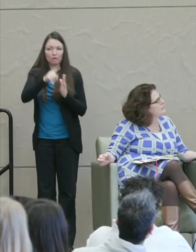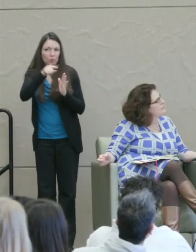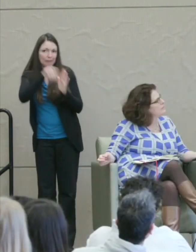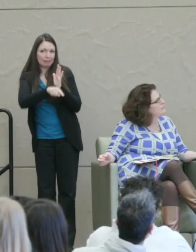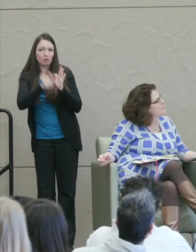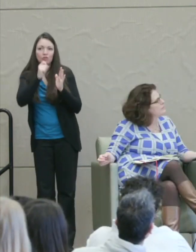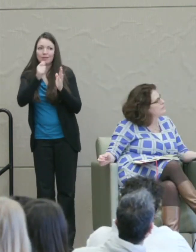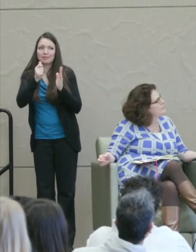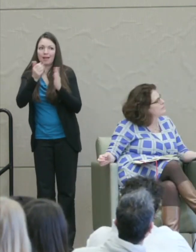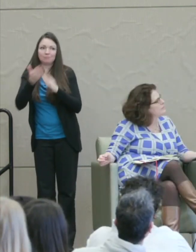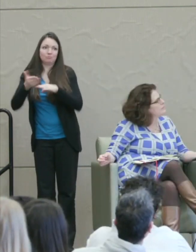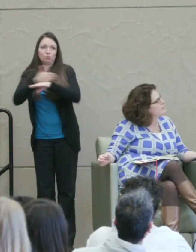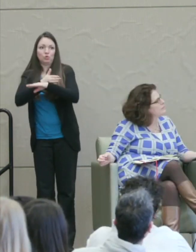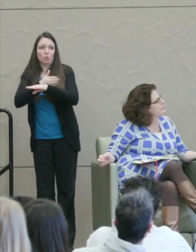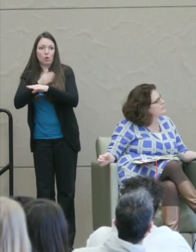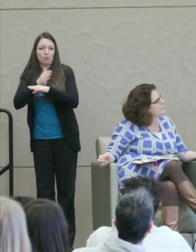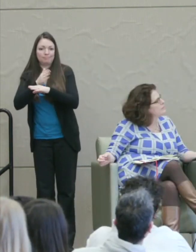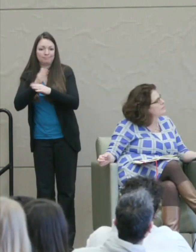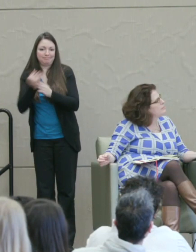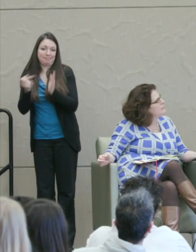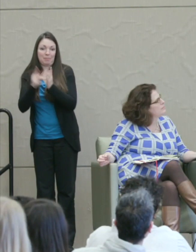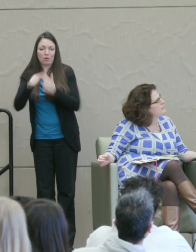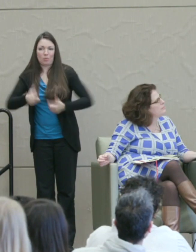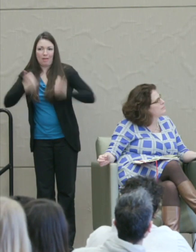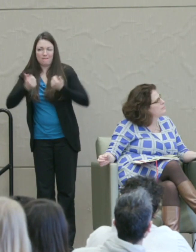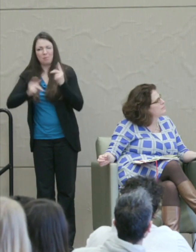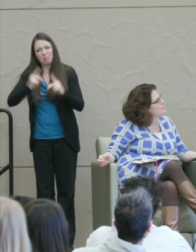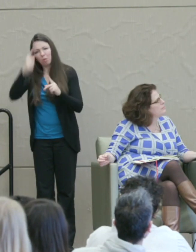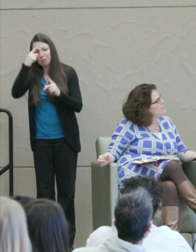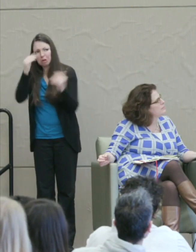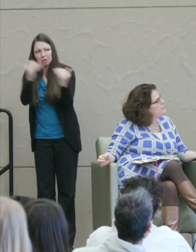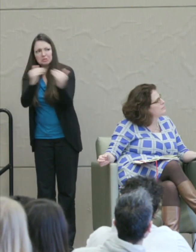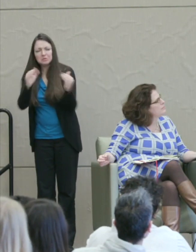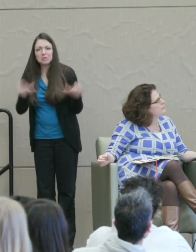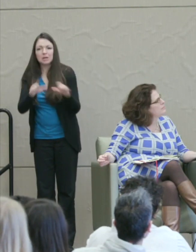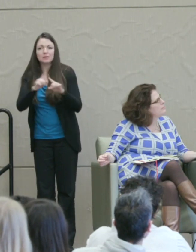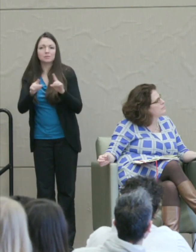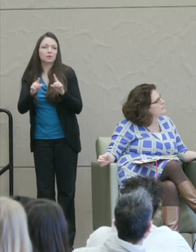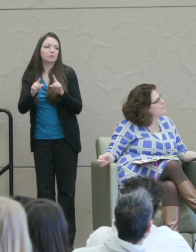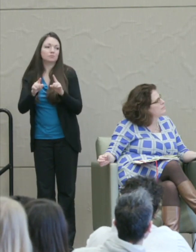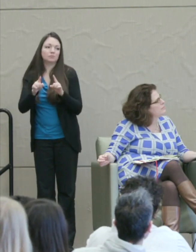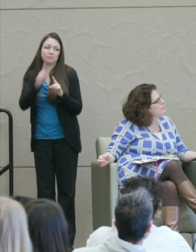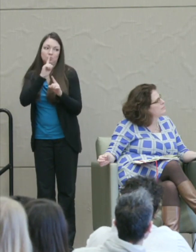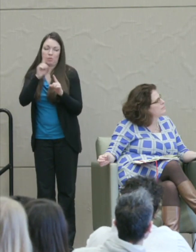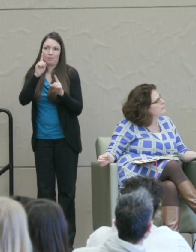And people often think it does somehow. There's a kind of fantasy of cosmic justice.